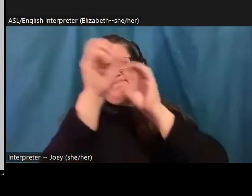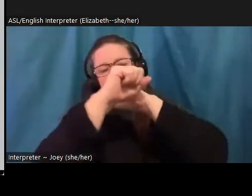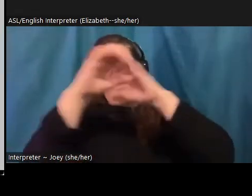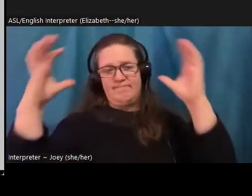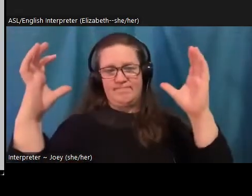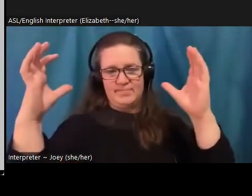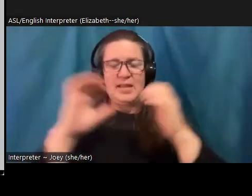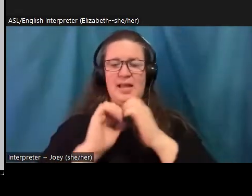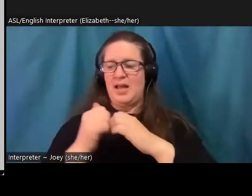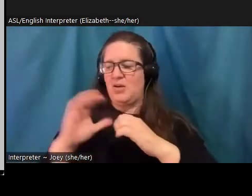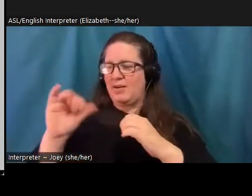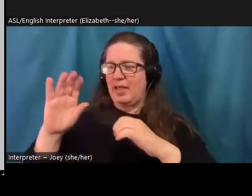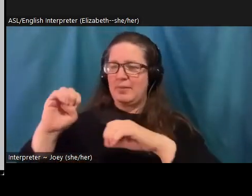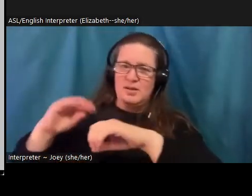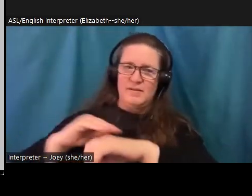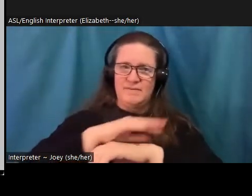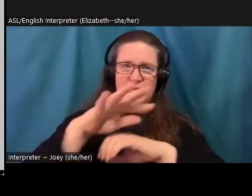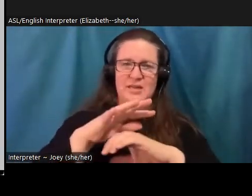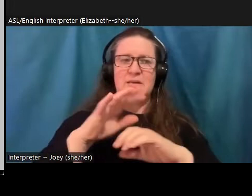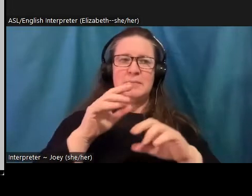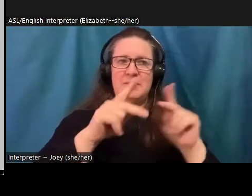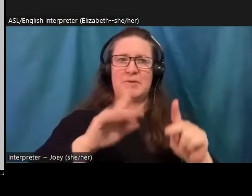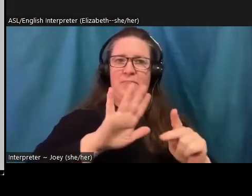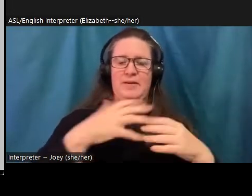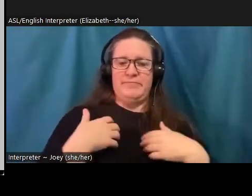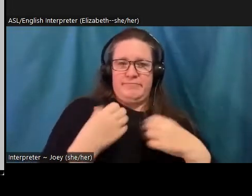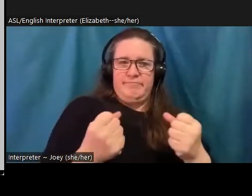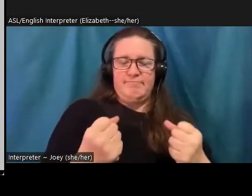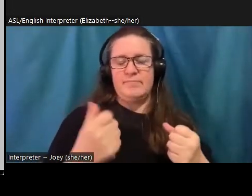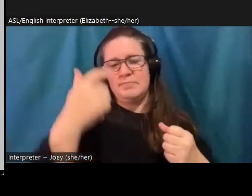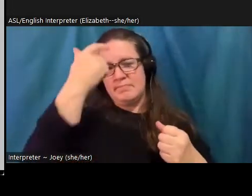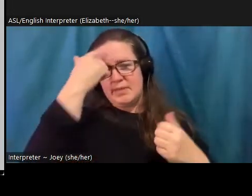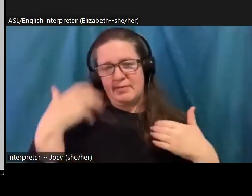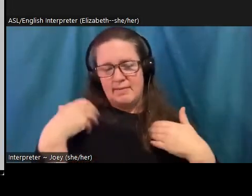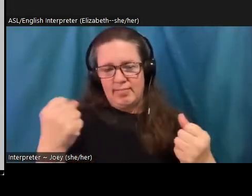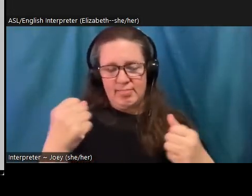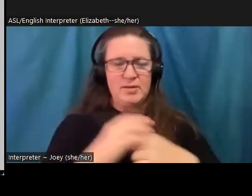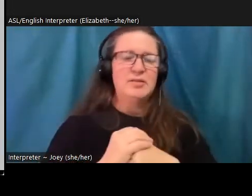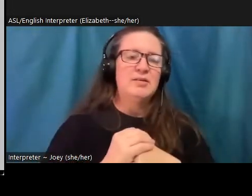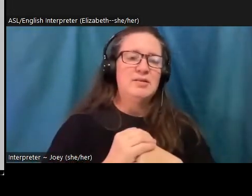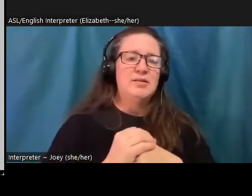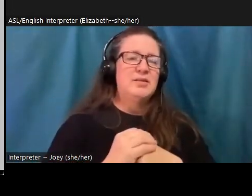isn't just a one directional relation where climate impacts mental health, and then everything ends there. As the